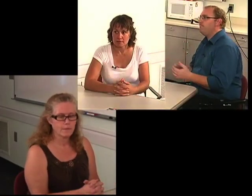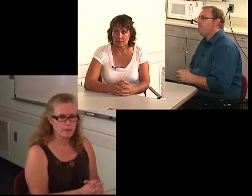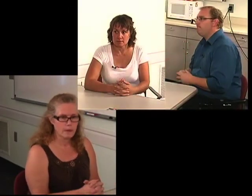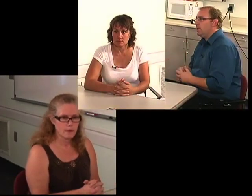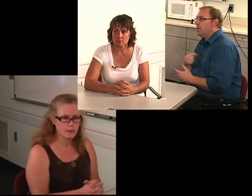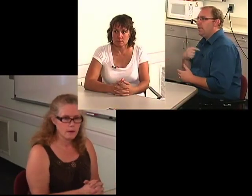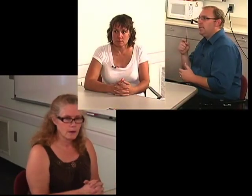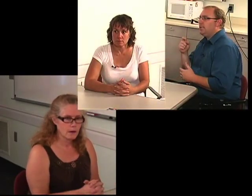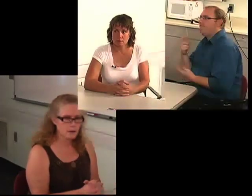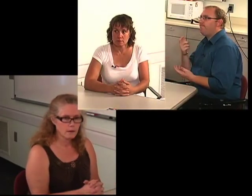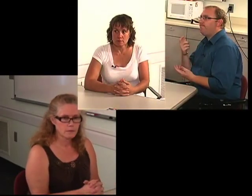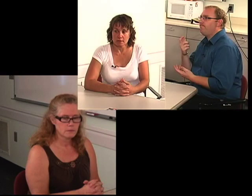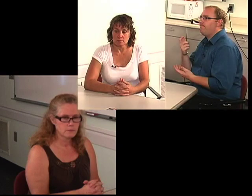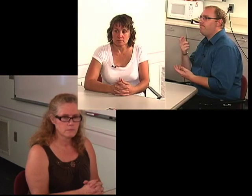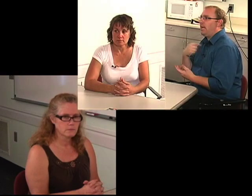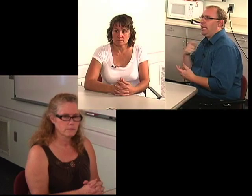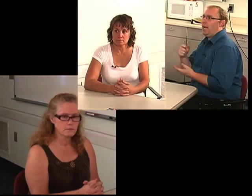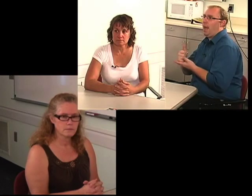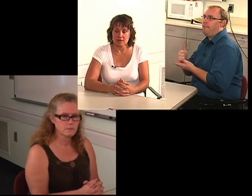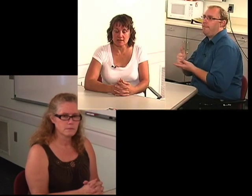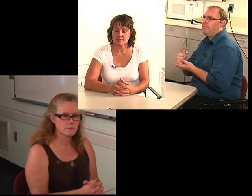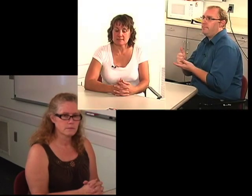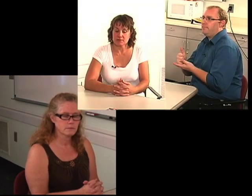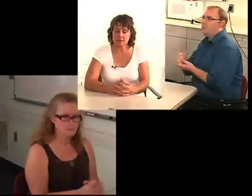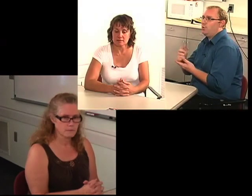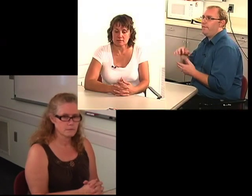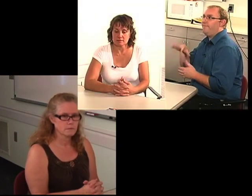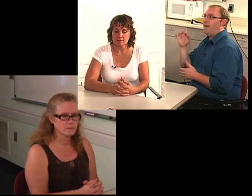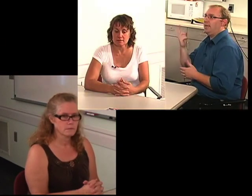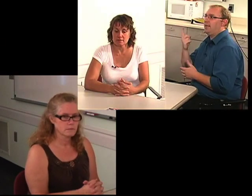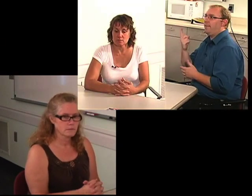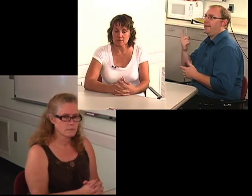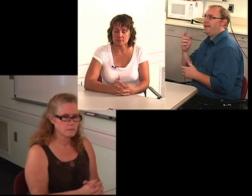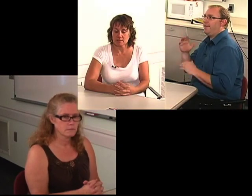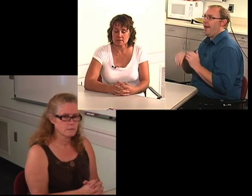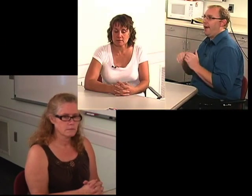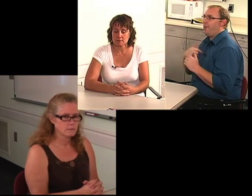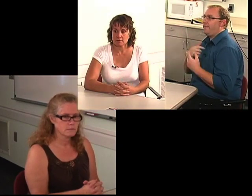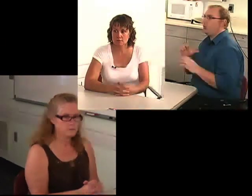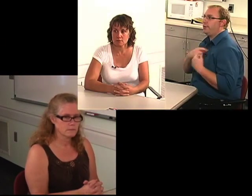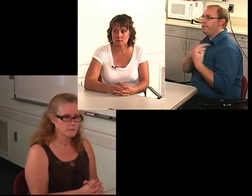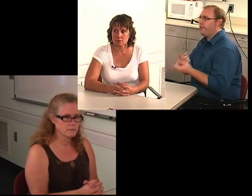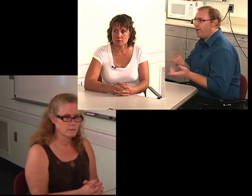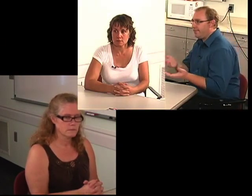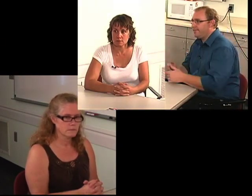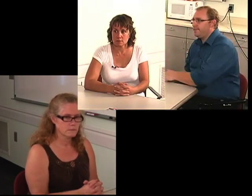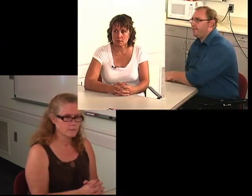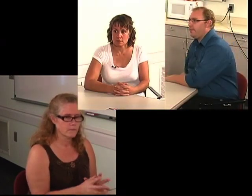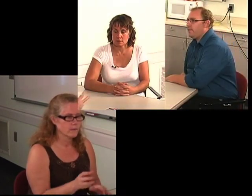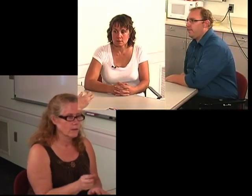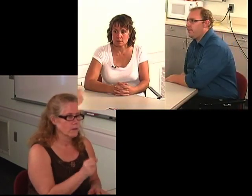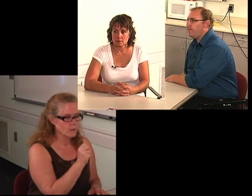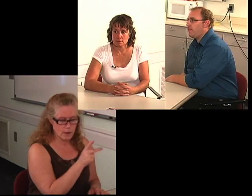I need help finding something else to do other than what I've been [doing].